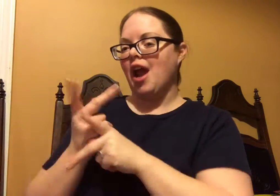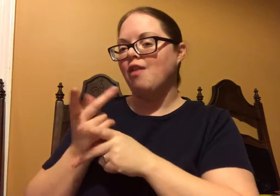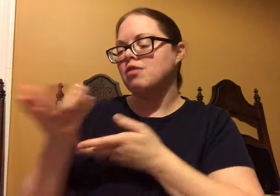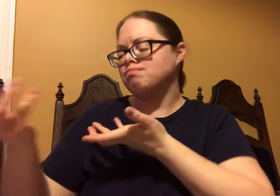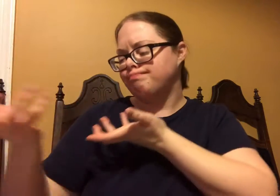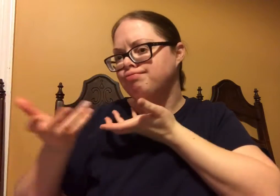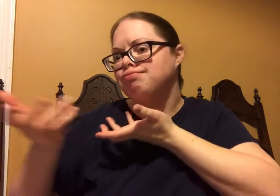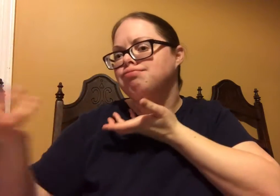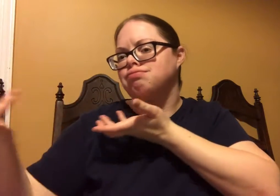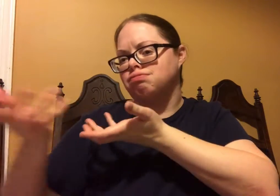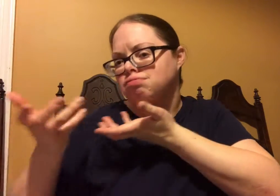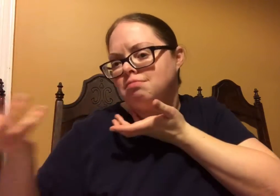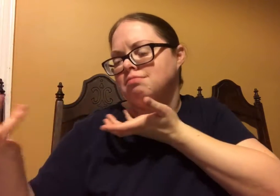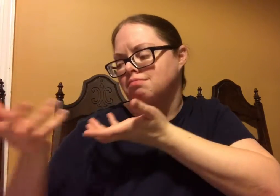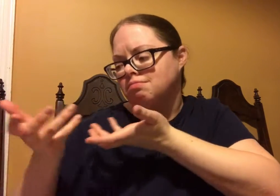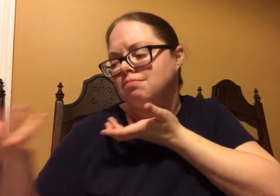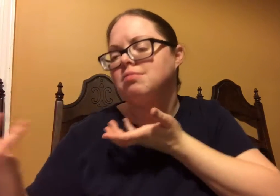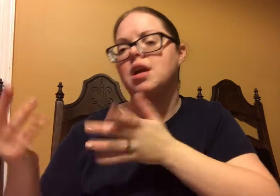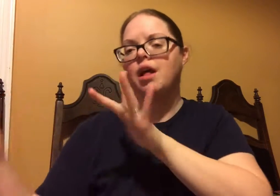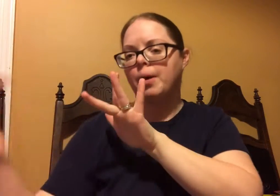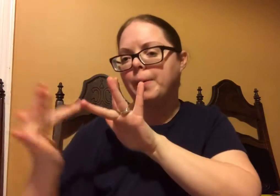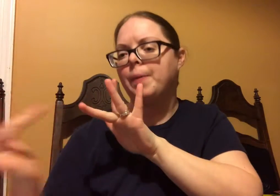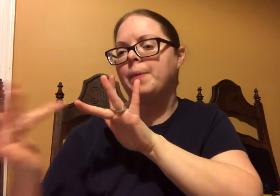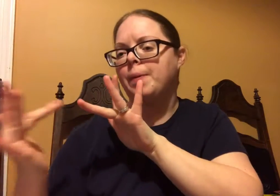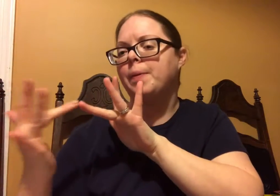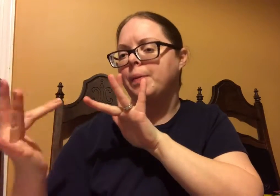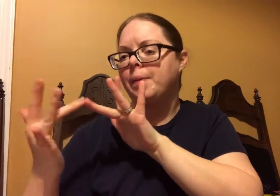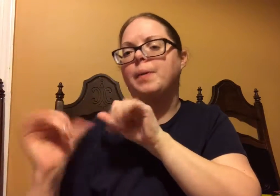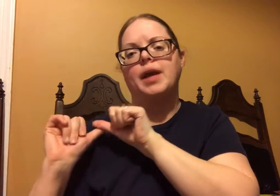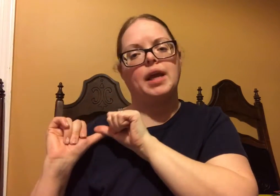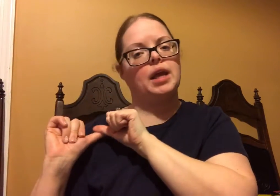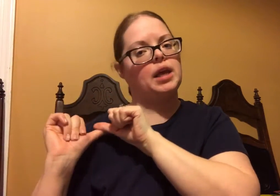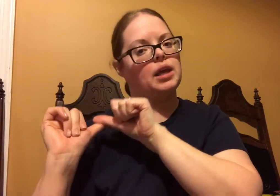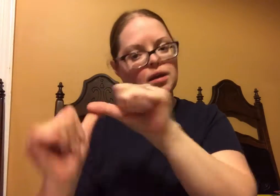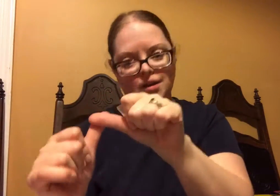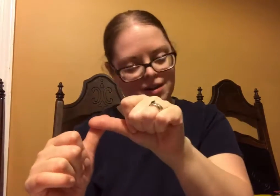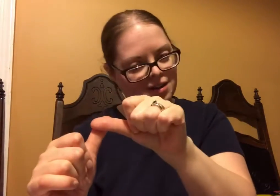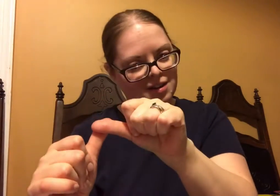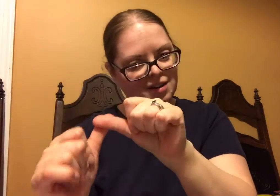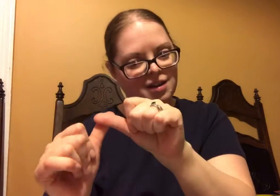with the farmers, and engage and be in contact with them, continuously.